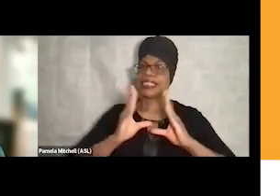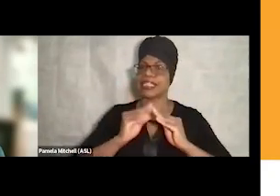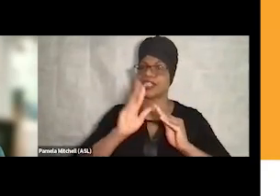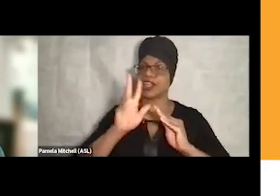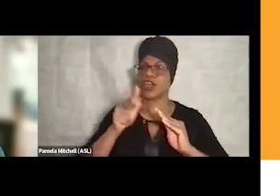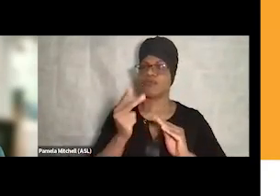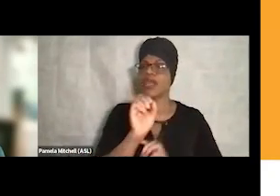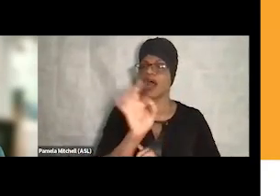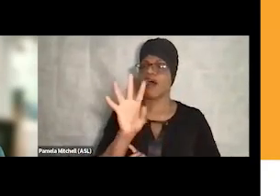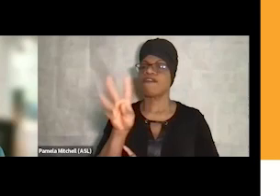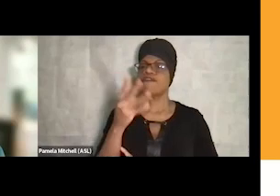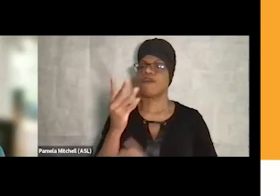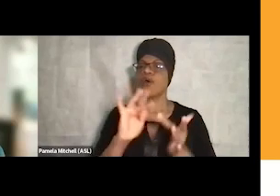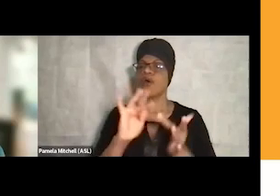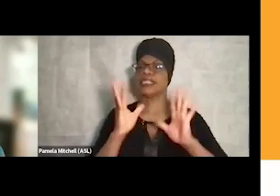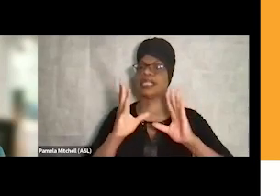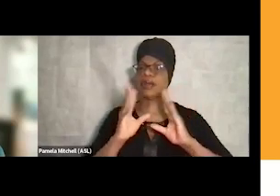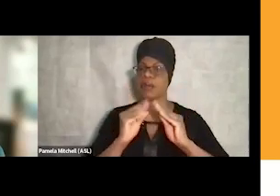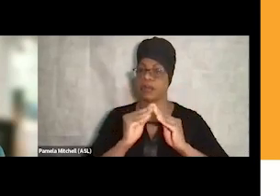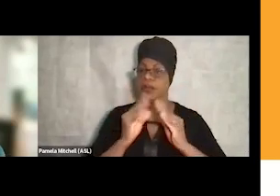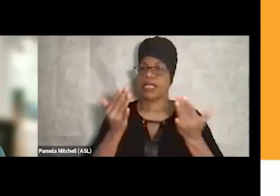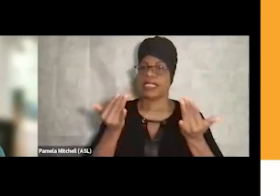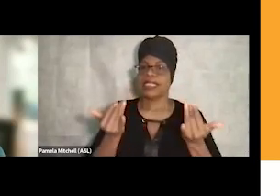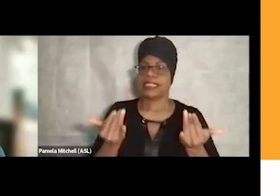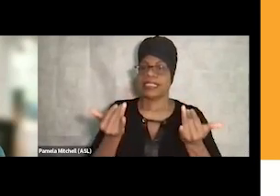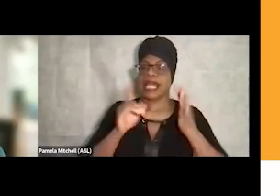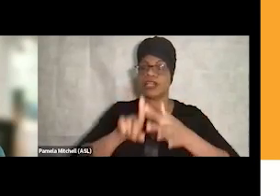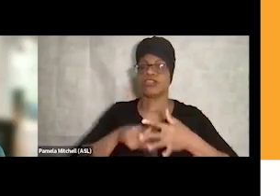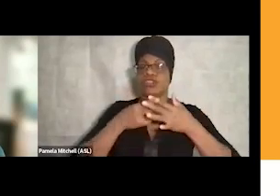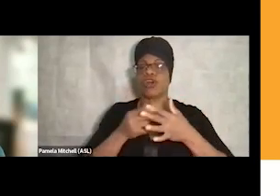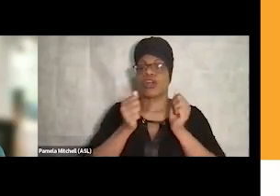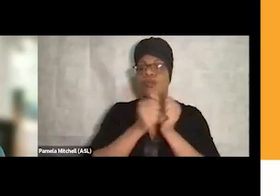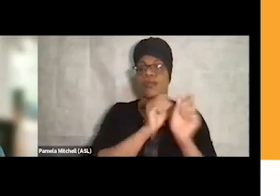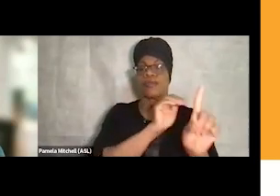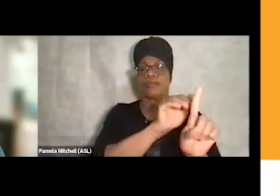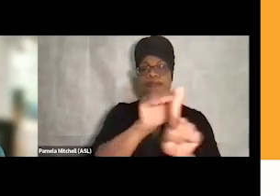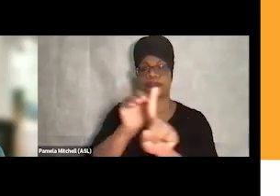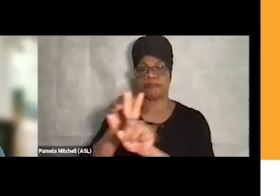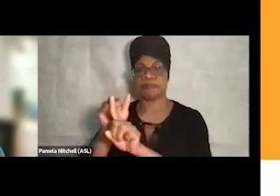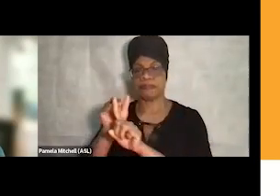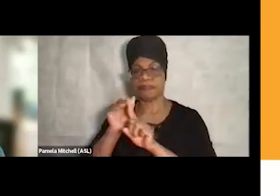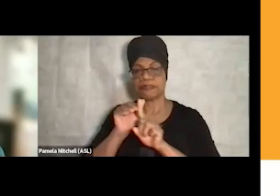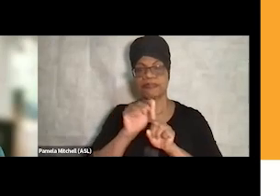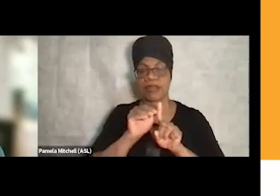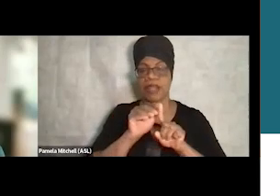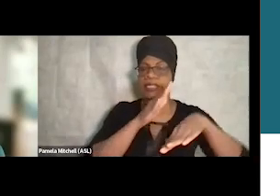and today, I'll start off with just reminding everyone of this disclaimer